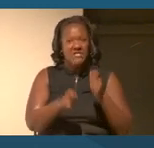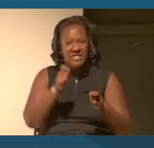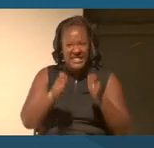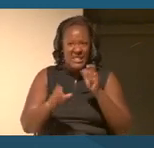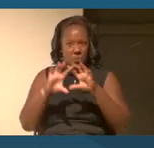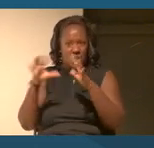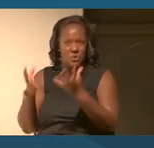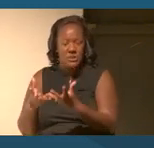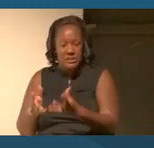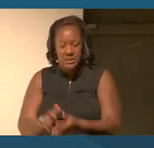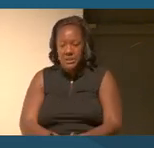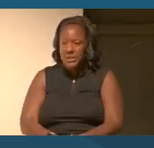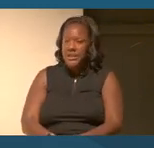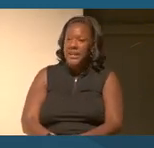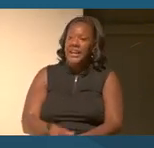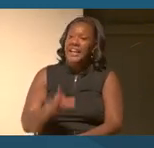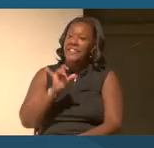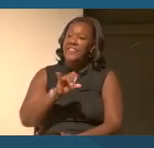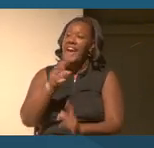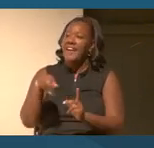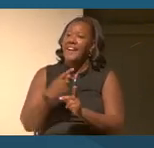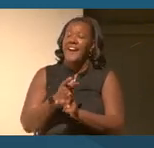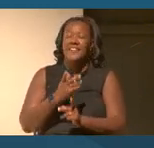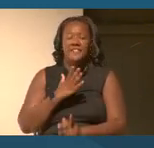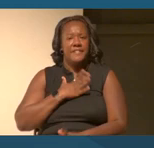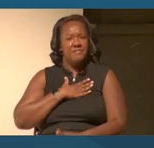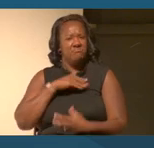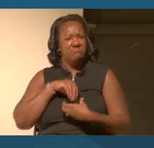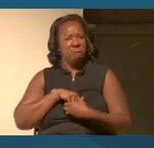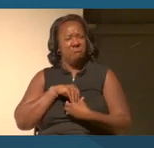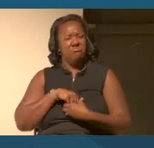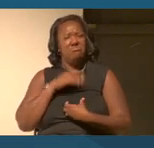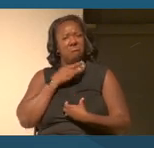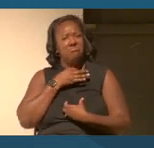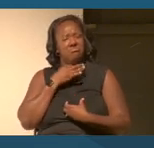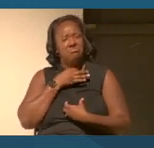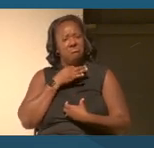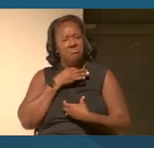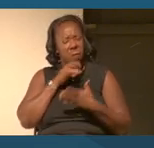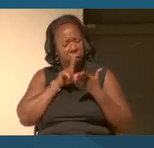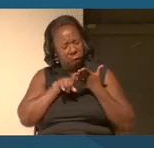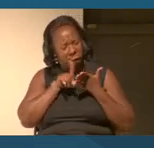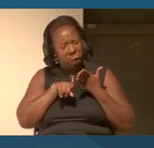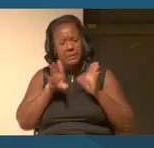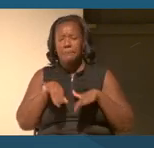That kind of spirit of investigation and just questioning, being open to change, being open